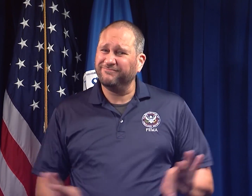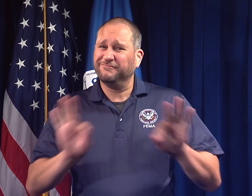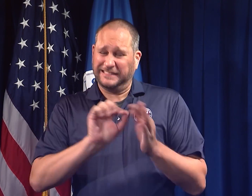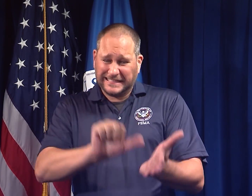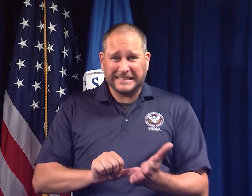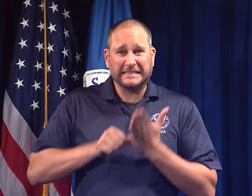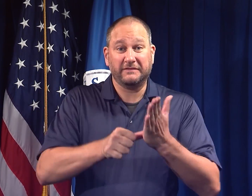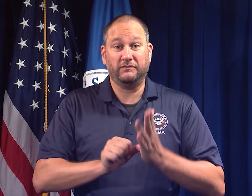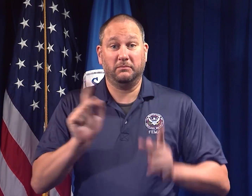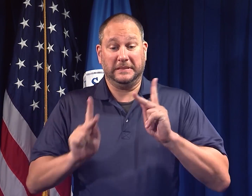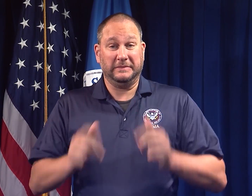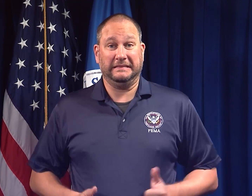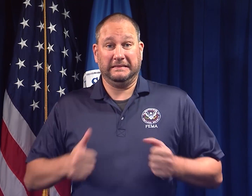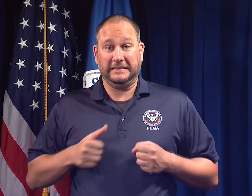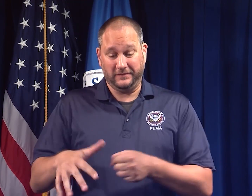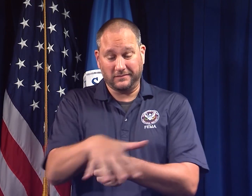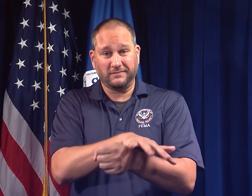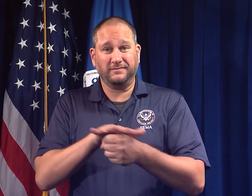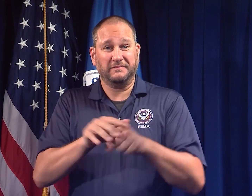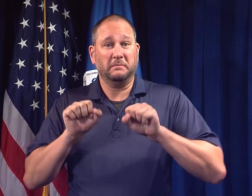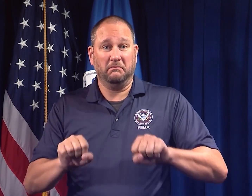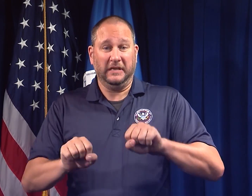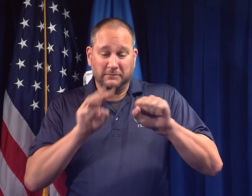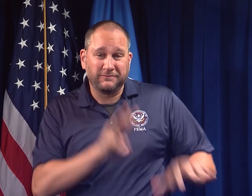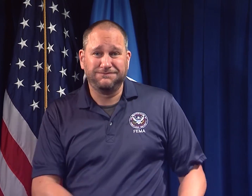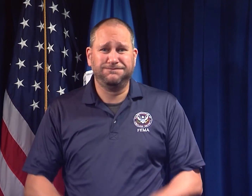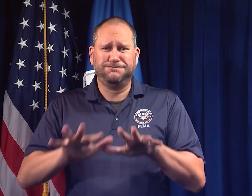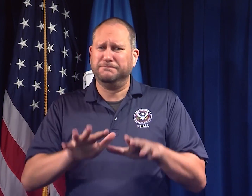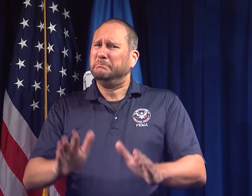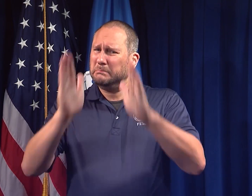It’s important for all residents in areas for potential flooding